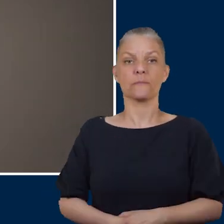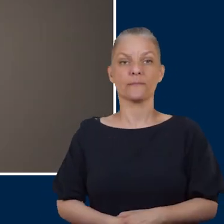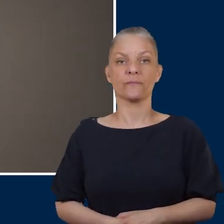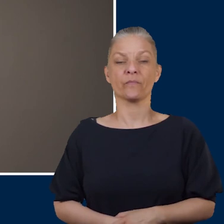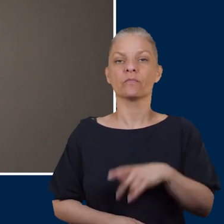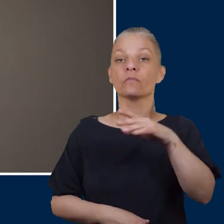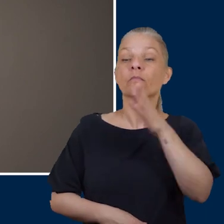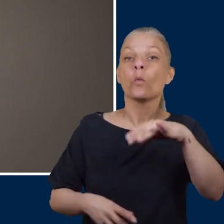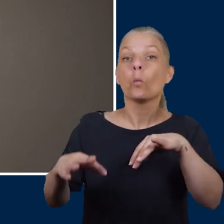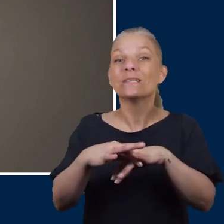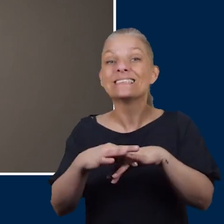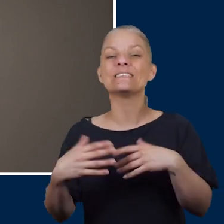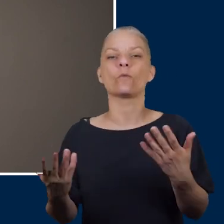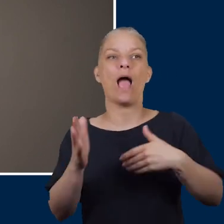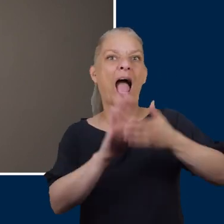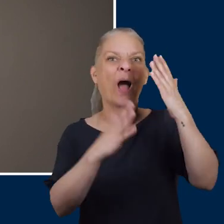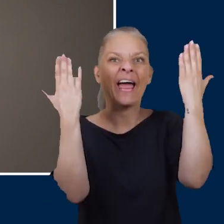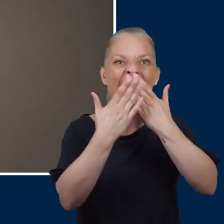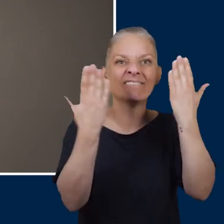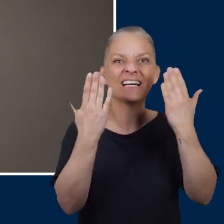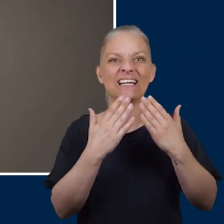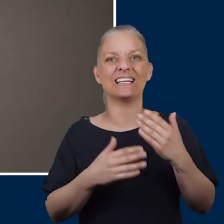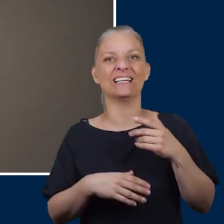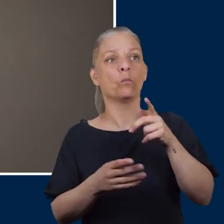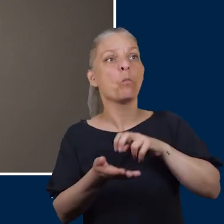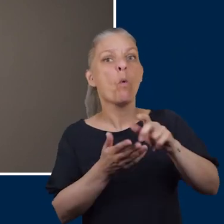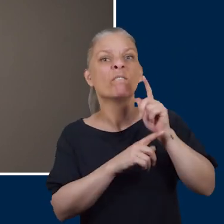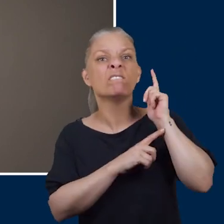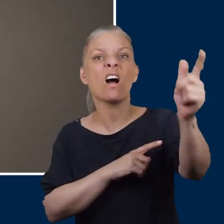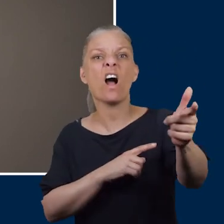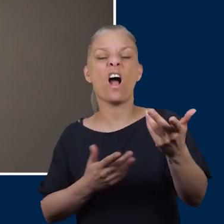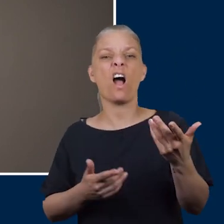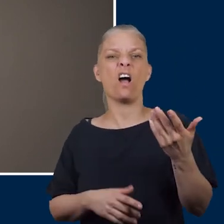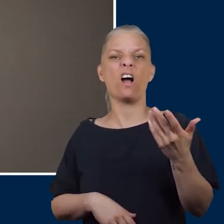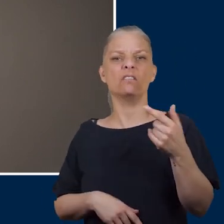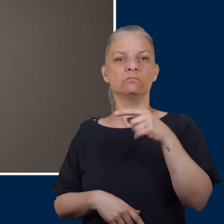so this type of shoe is fine but on a day-to-day basis try to wear a sensible shoe to make sure